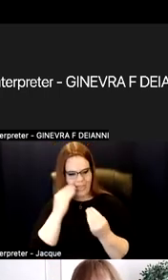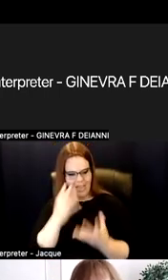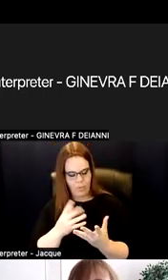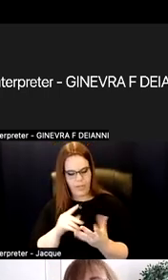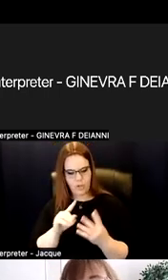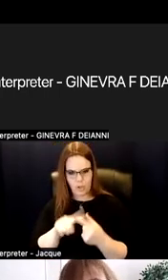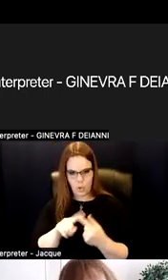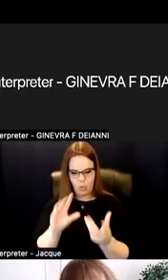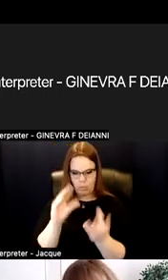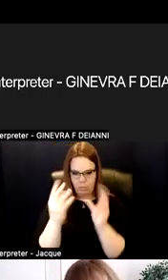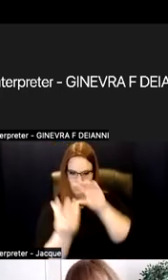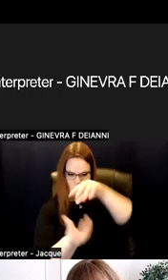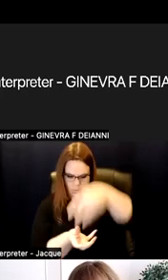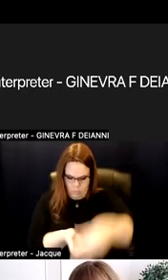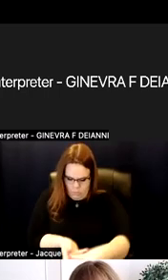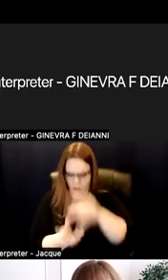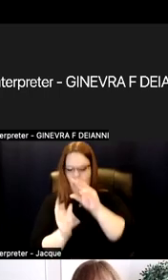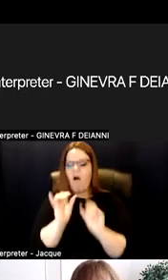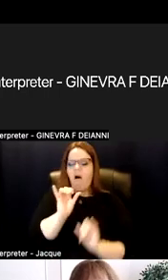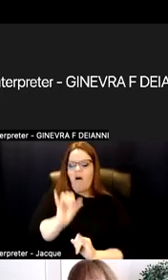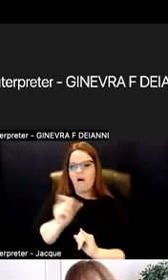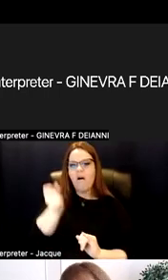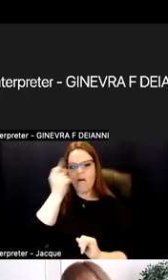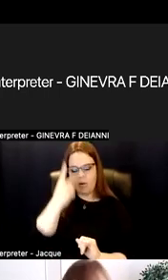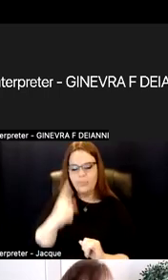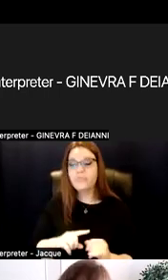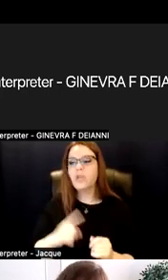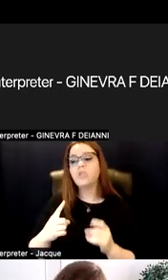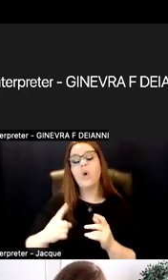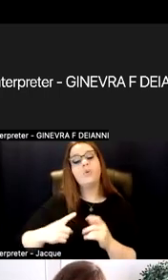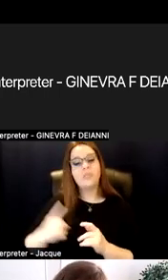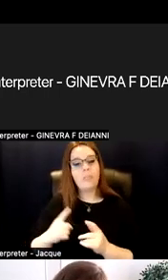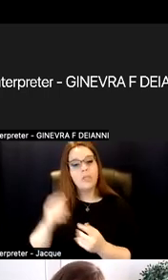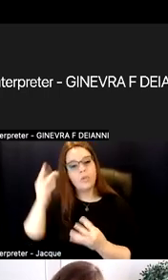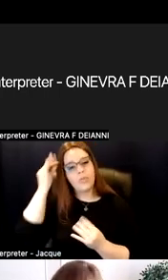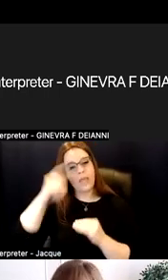So something for you all to think about is your reflecting on this application of universal design